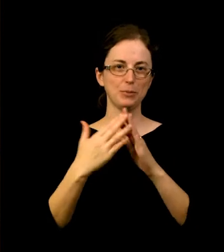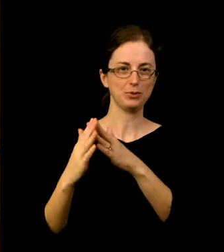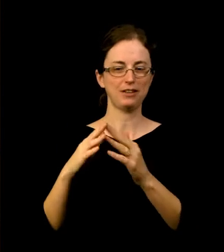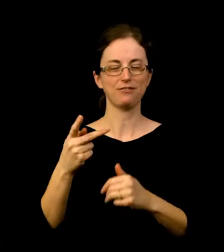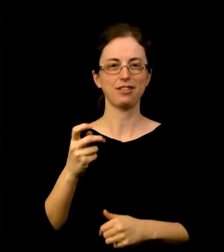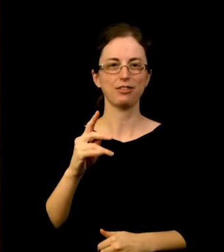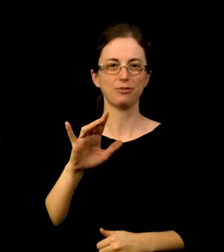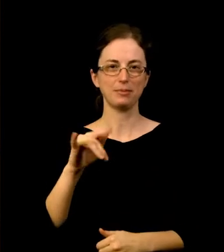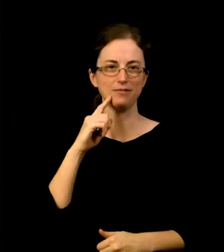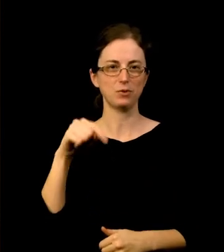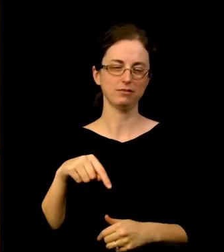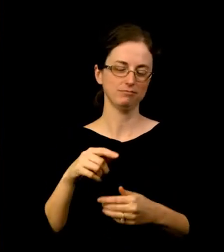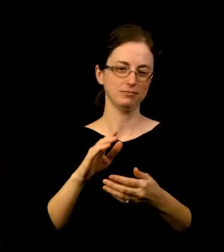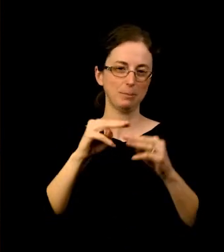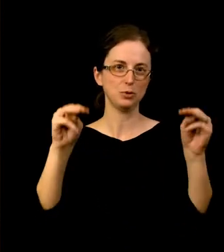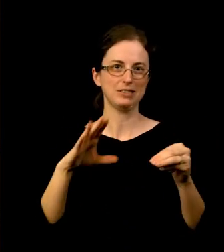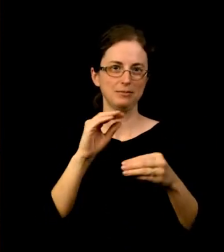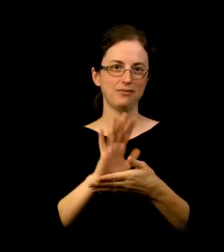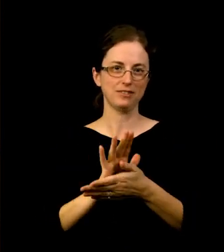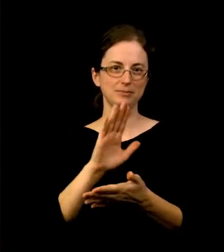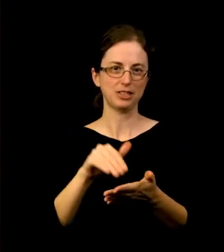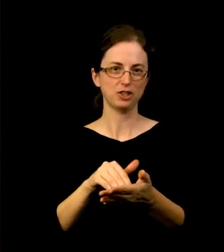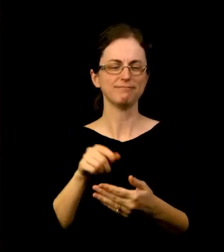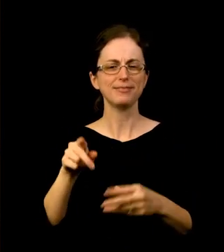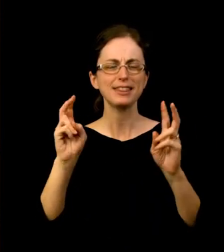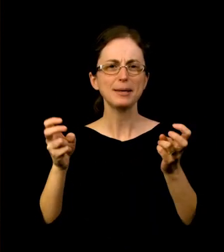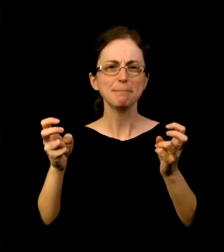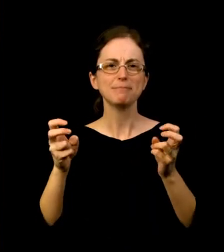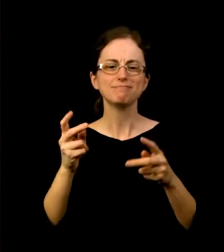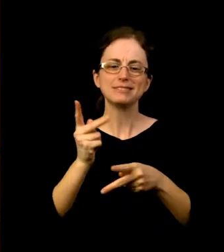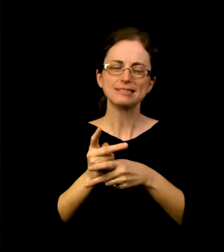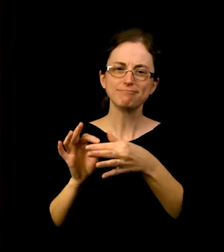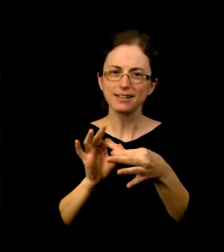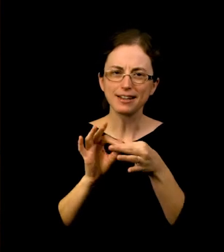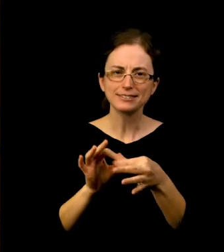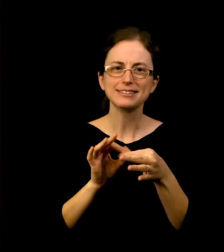This theme of keeping connected is more important than ever as this pandemic keeps sticking around.